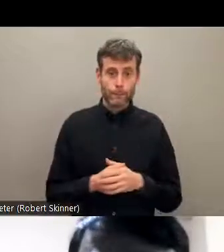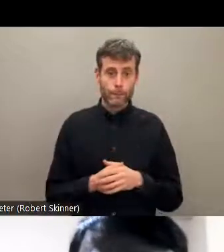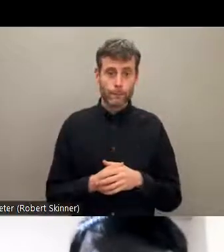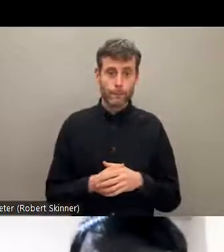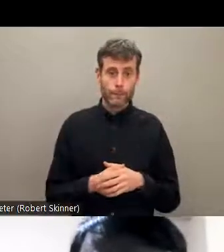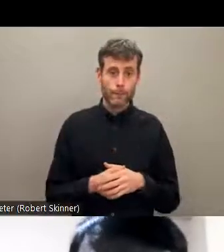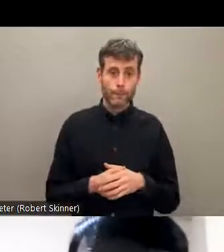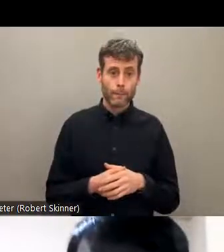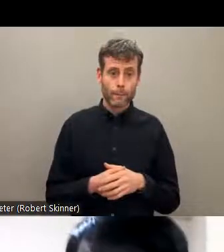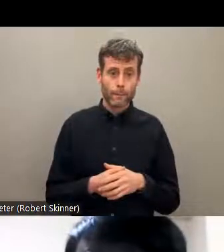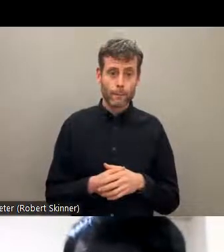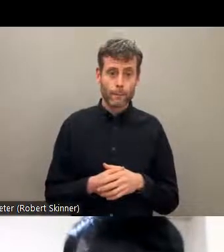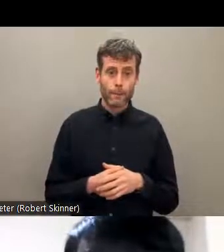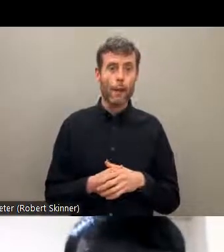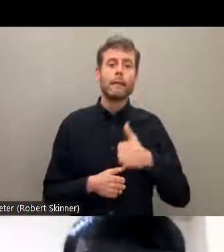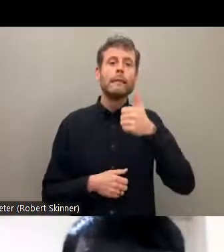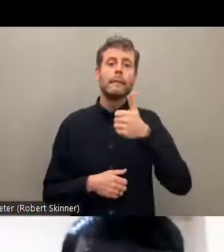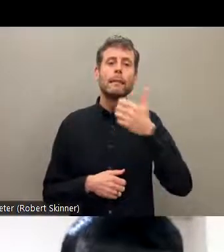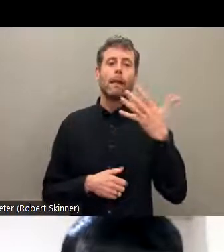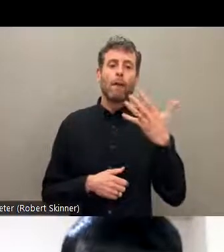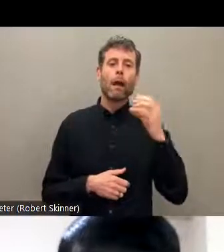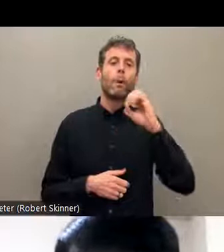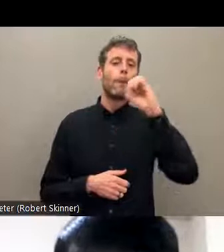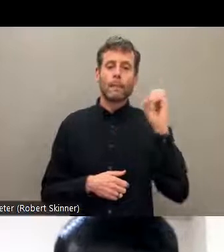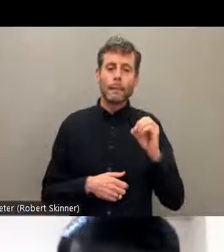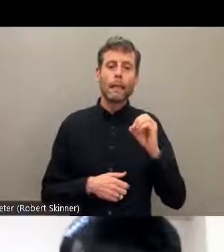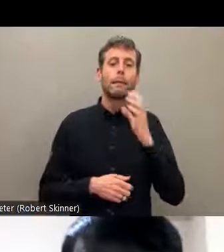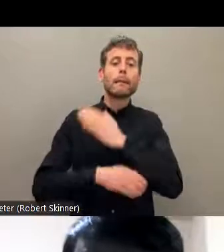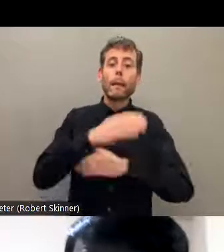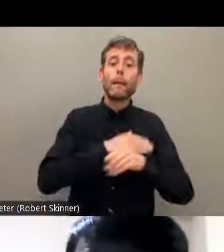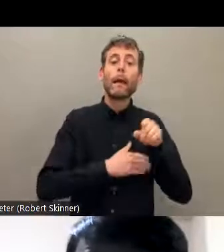around 81% of people, Dalit people in Nepal faced